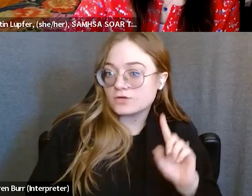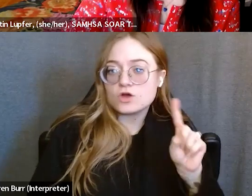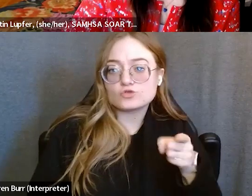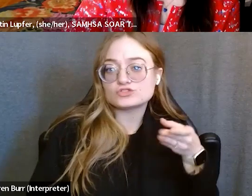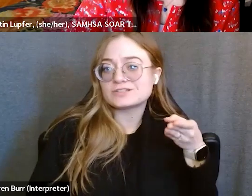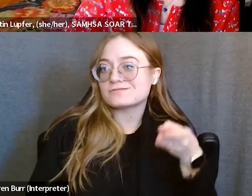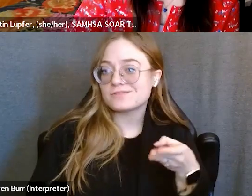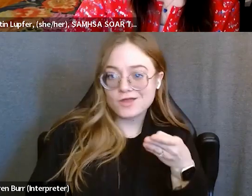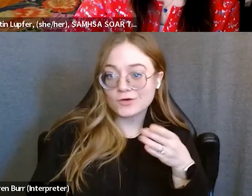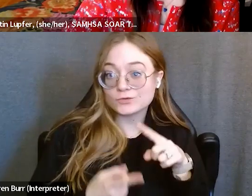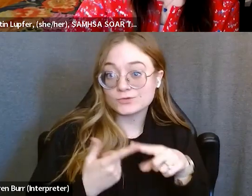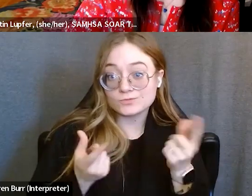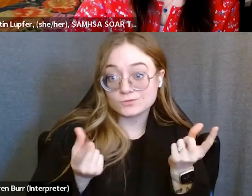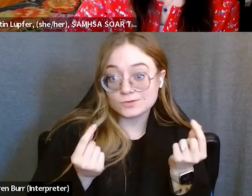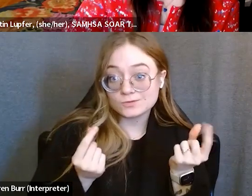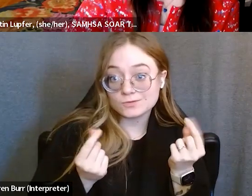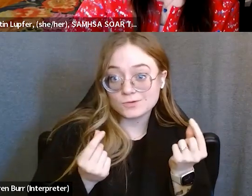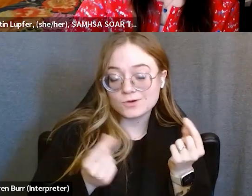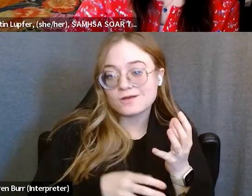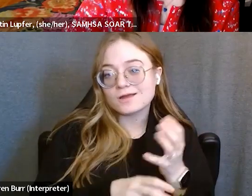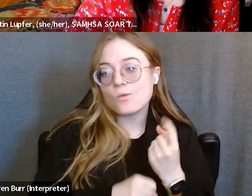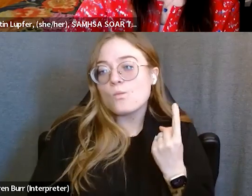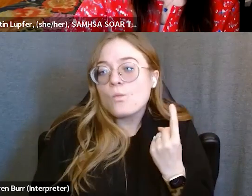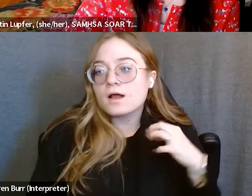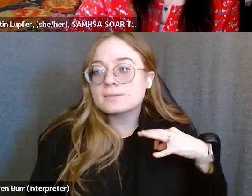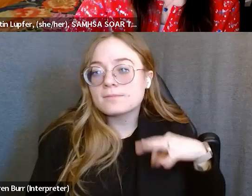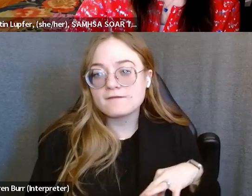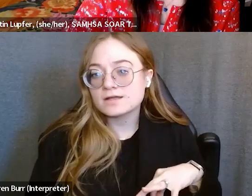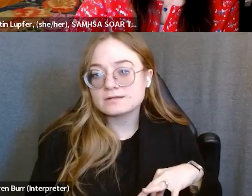to get one benefit and aren't really motivated